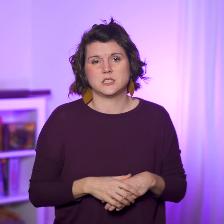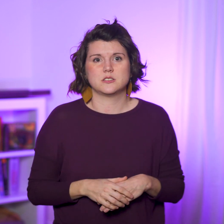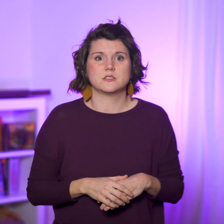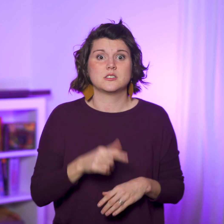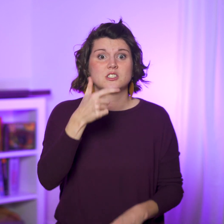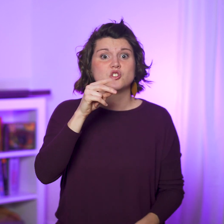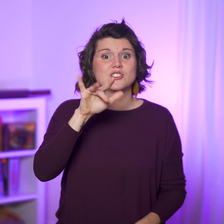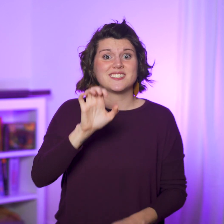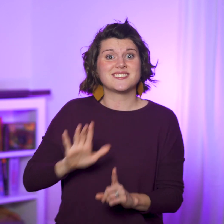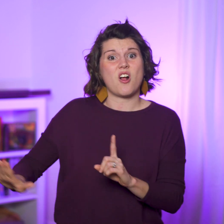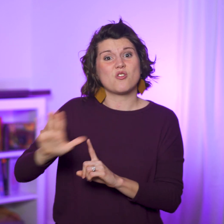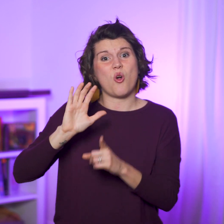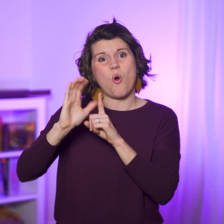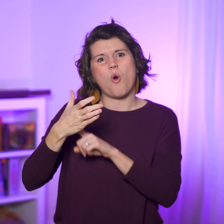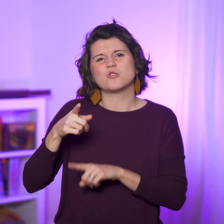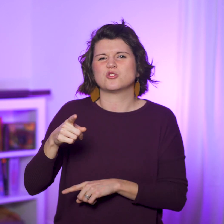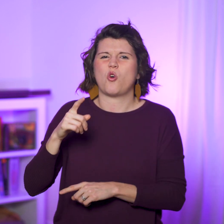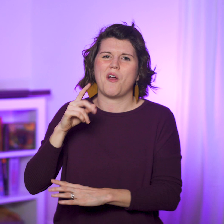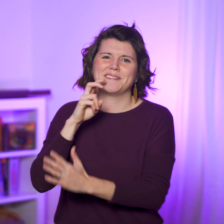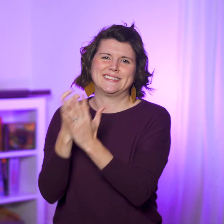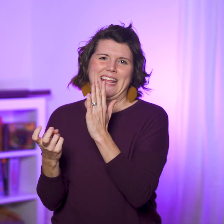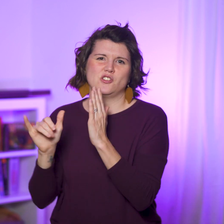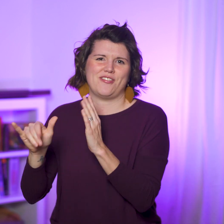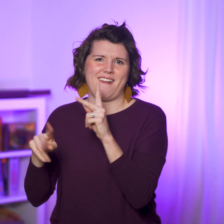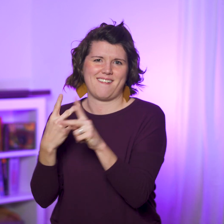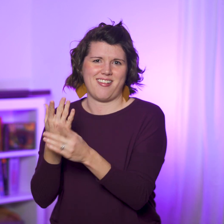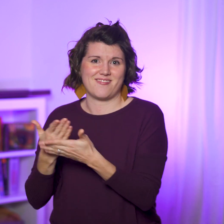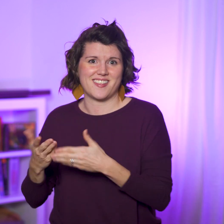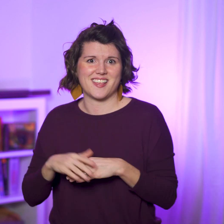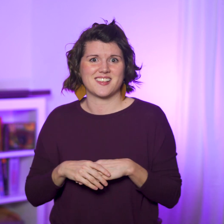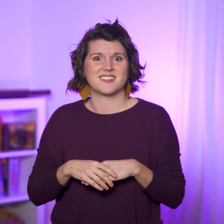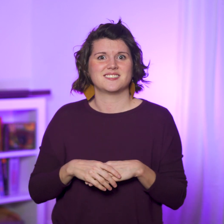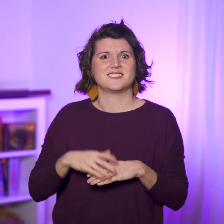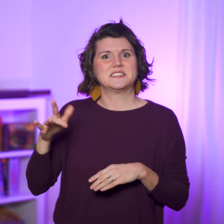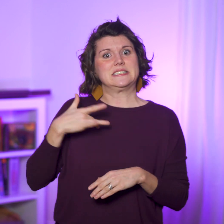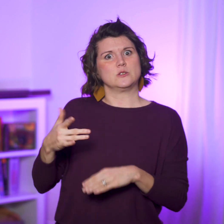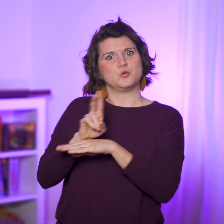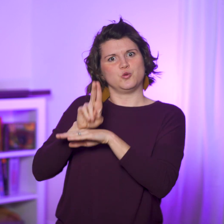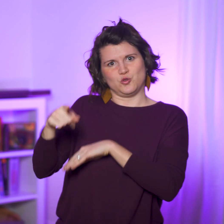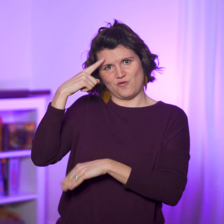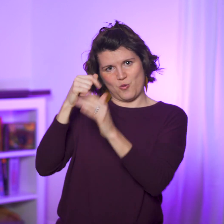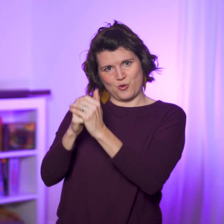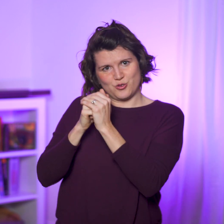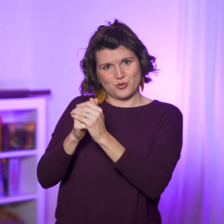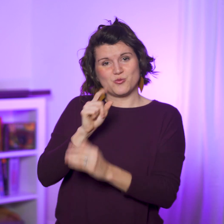Gentile cultures are engaged in these things and even use them in their worship,